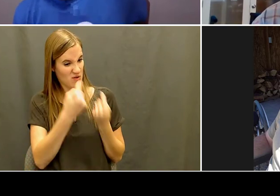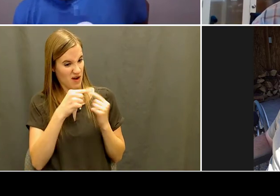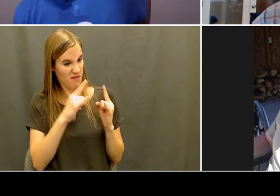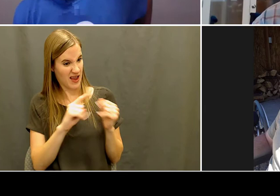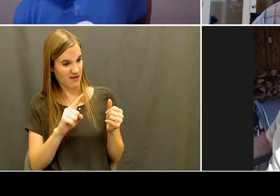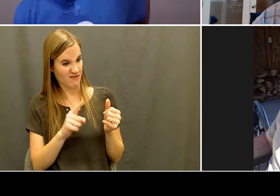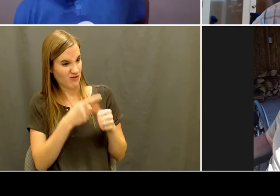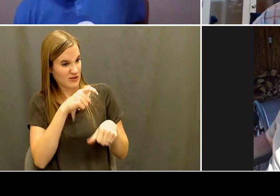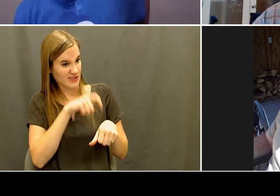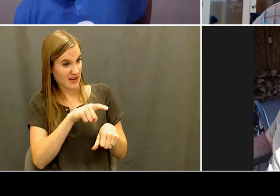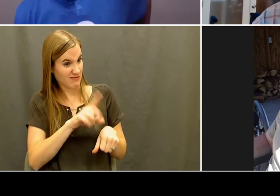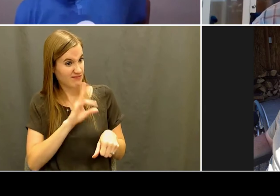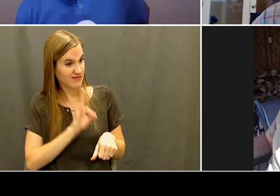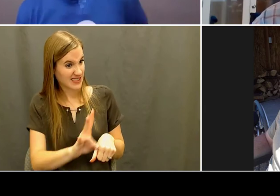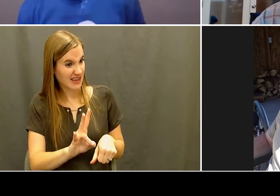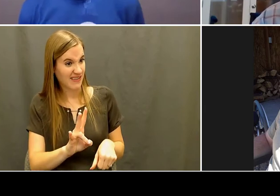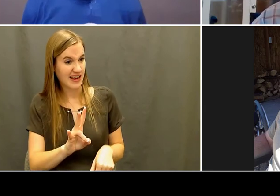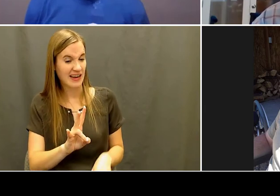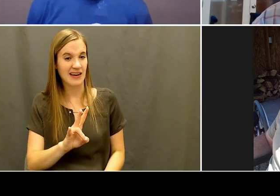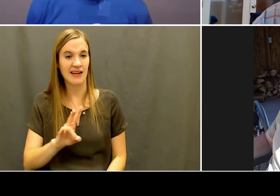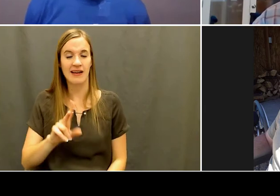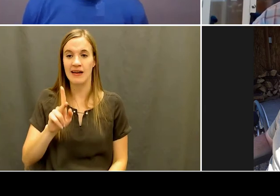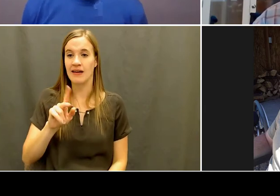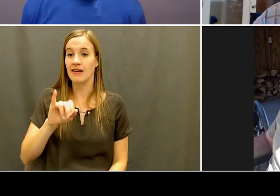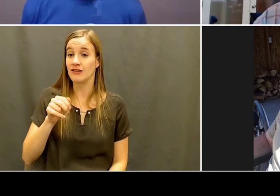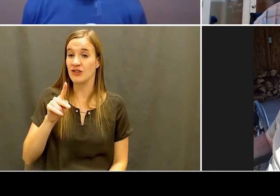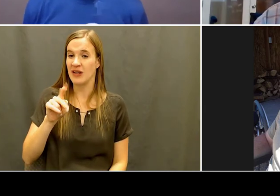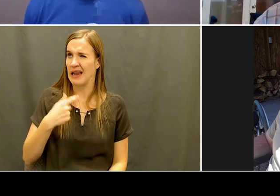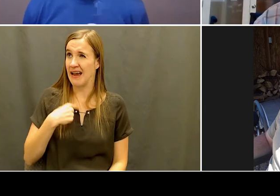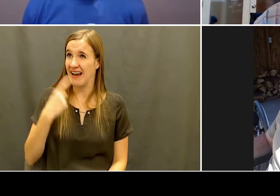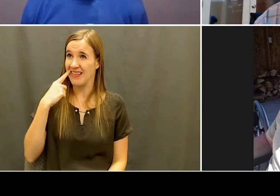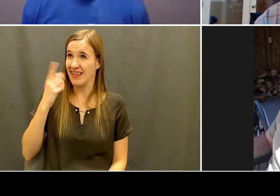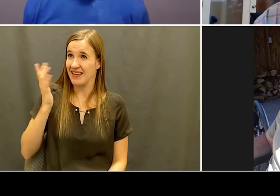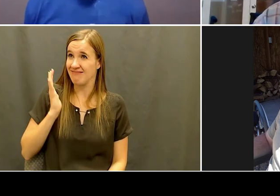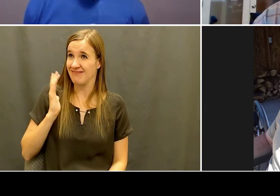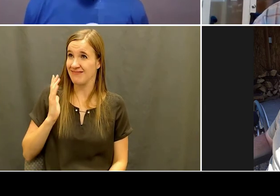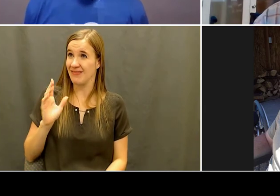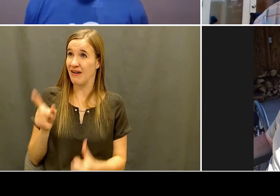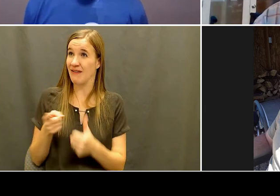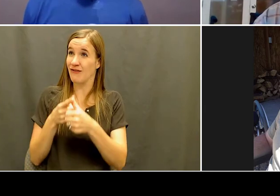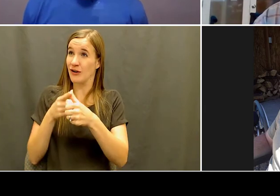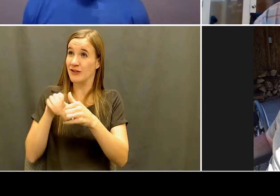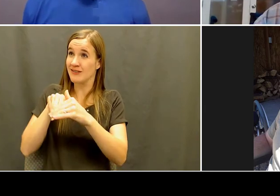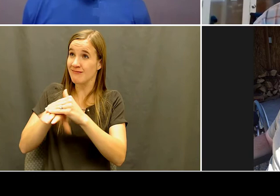Kelly: 41? Get out of town. Well, that's pretty cool.